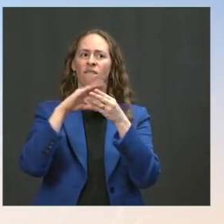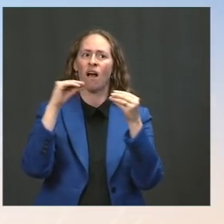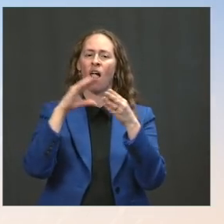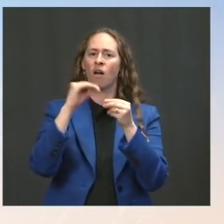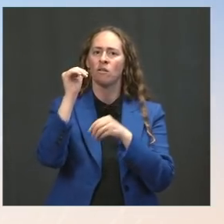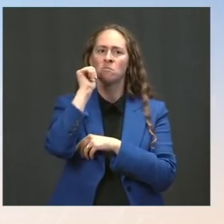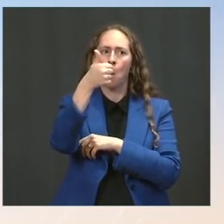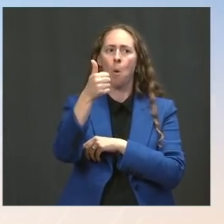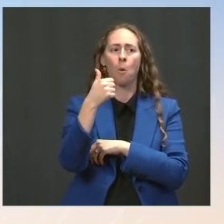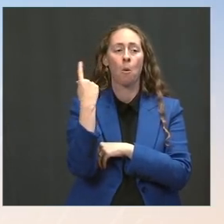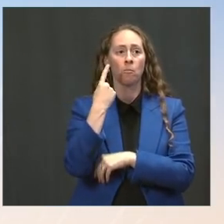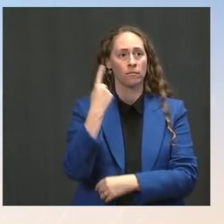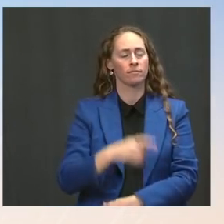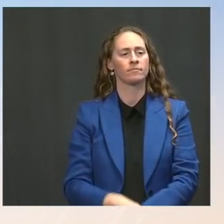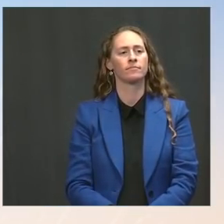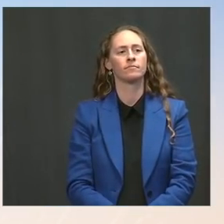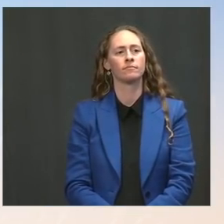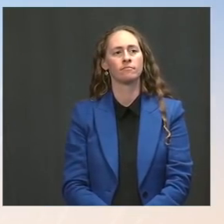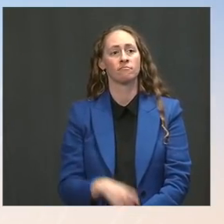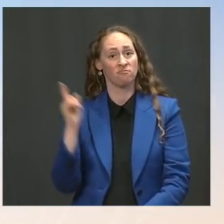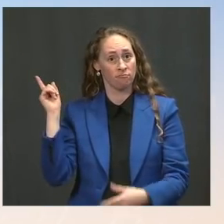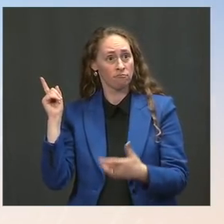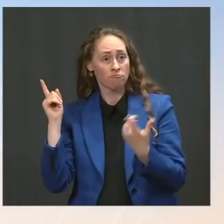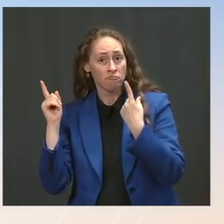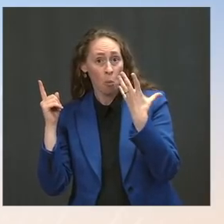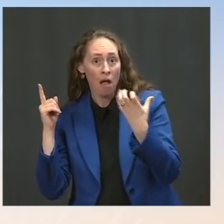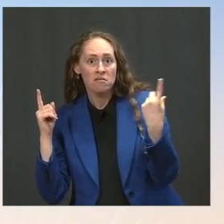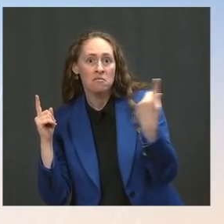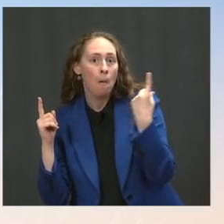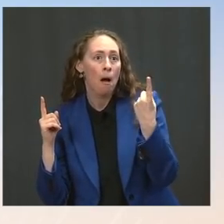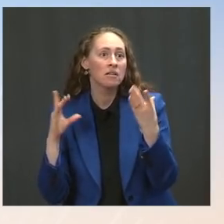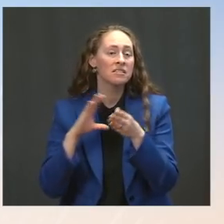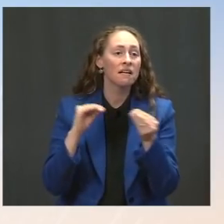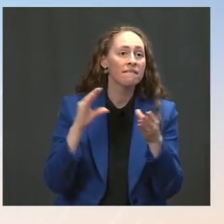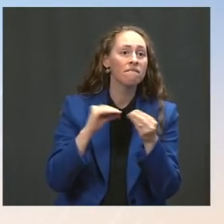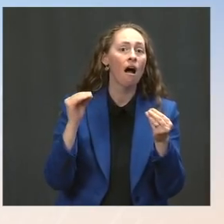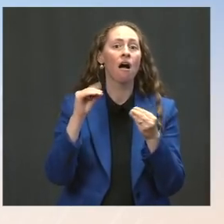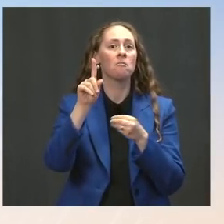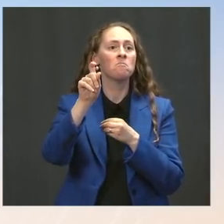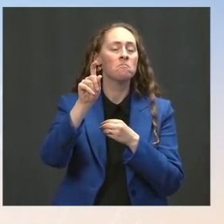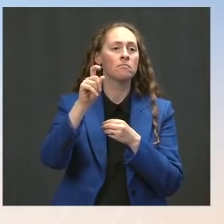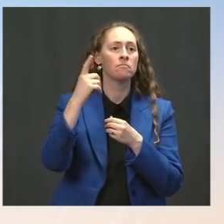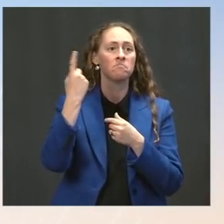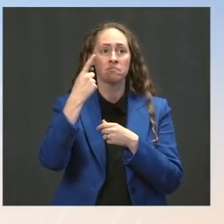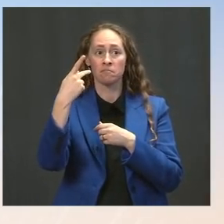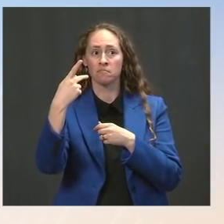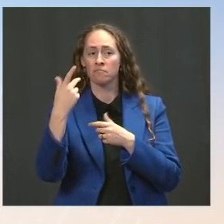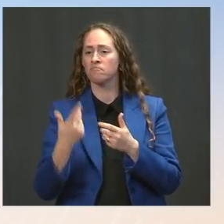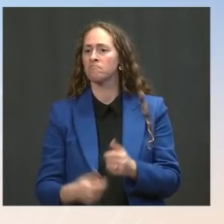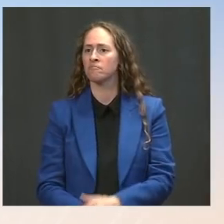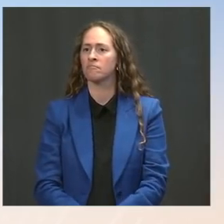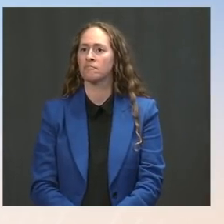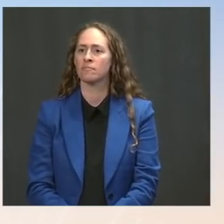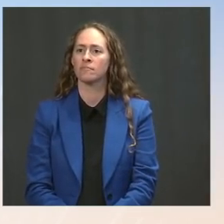if his goal is the same as Speaker Pelosi, as he said? Ms. Psaki: Well, certainly he relies on the leadership